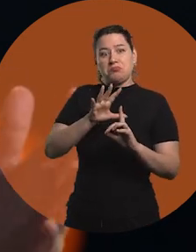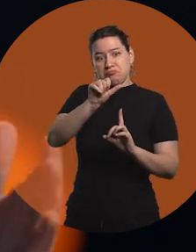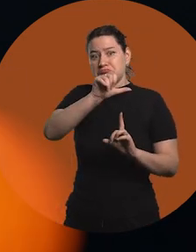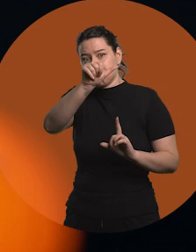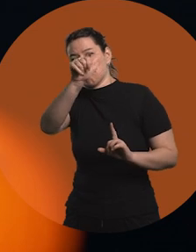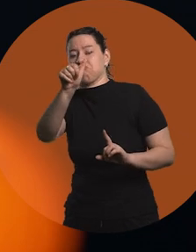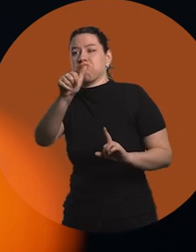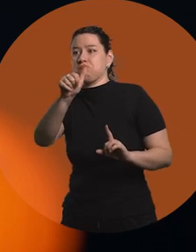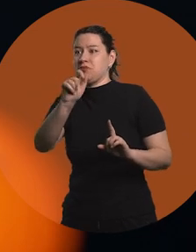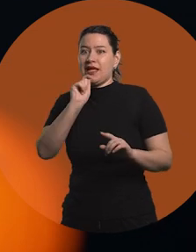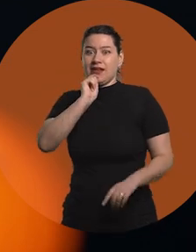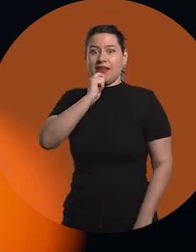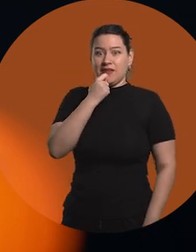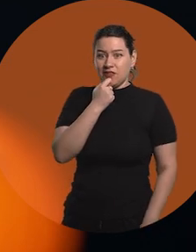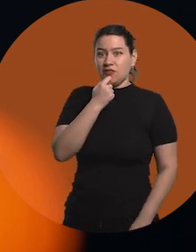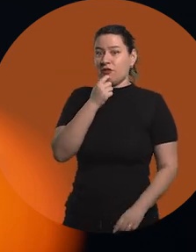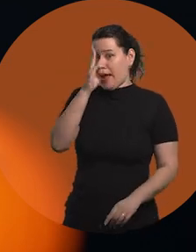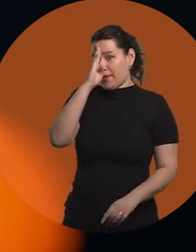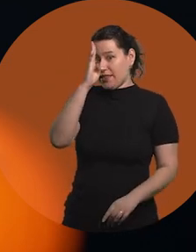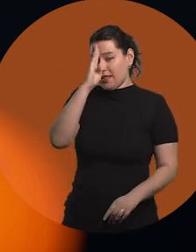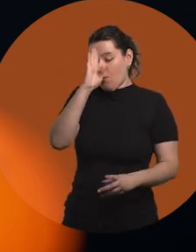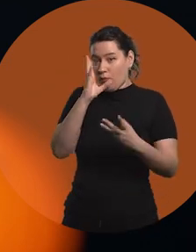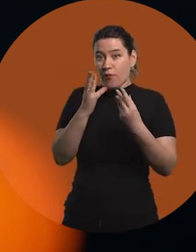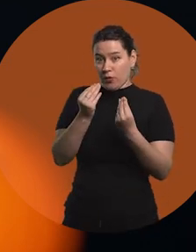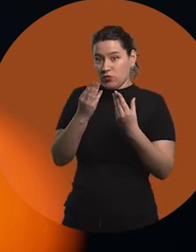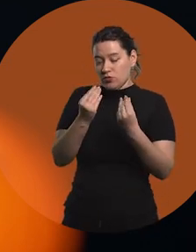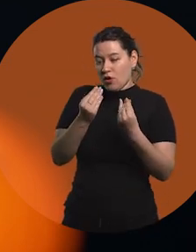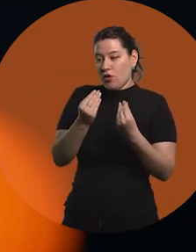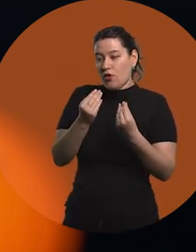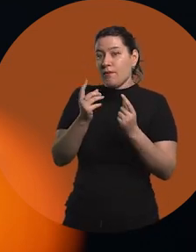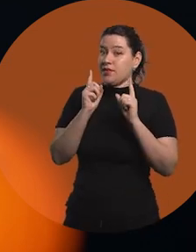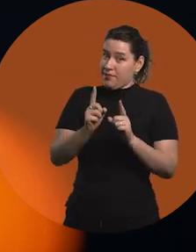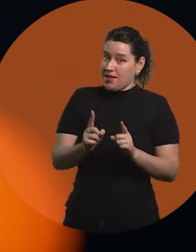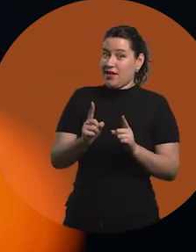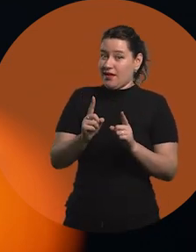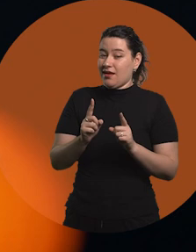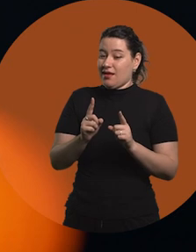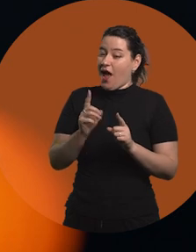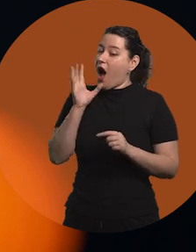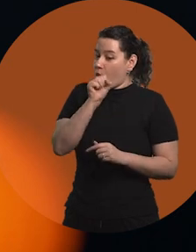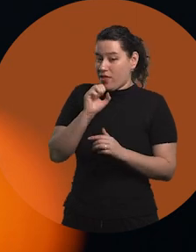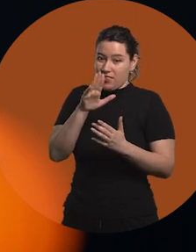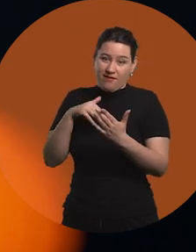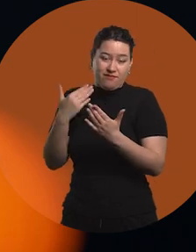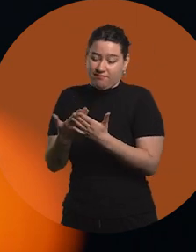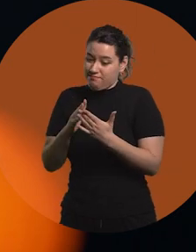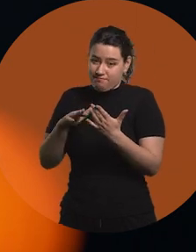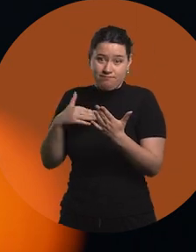has a lot of high points and it is great, with a lot of learning, above all. It is also a path where you have to